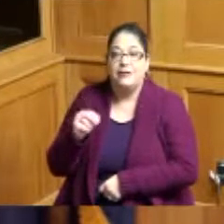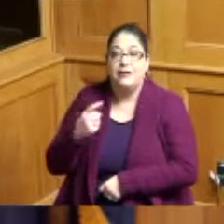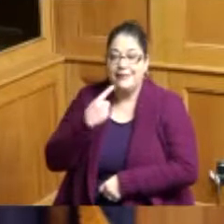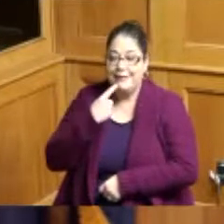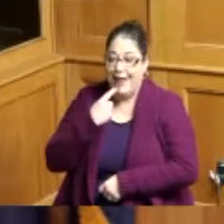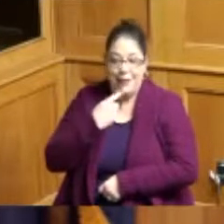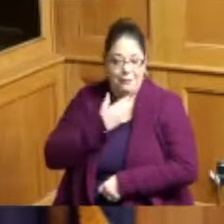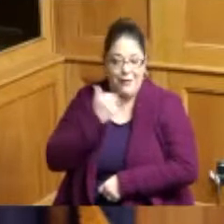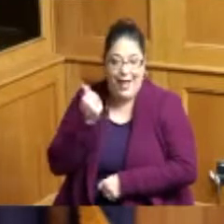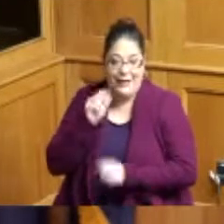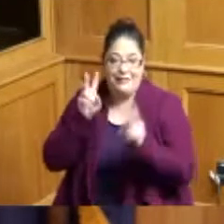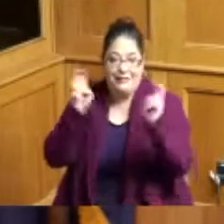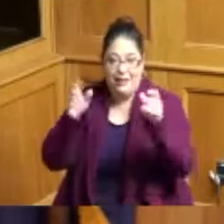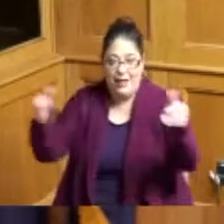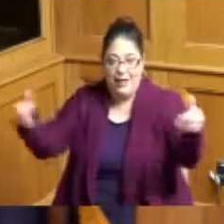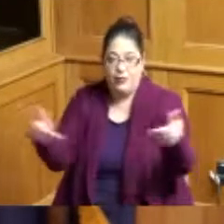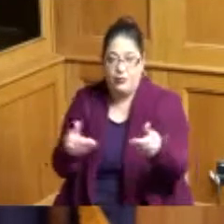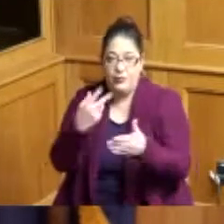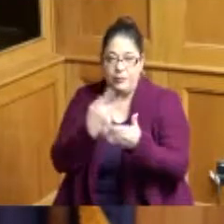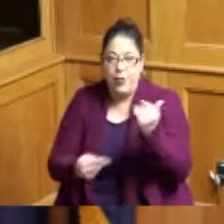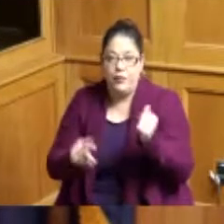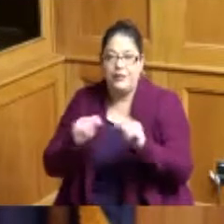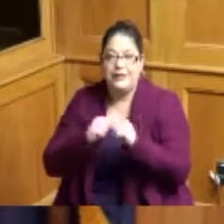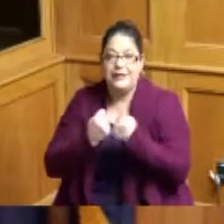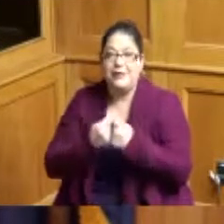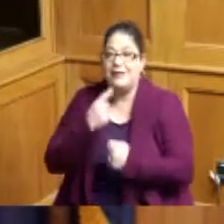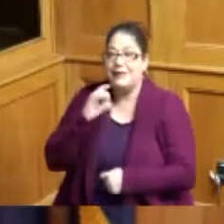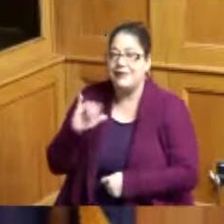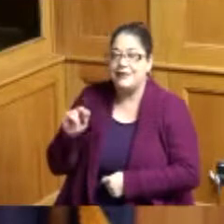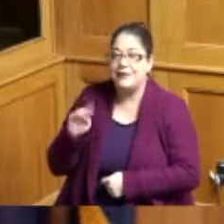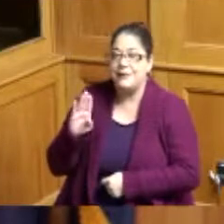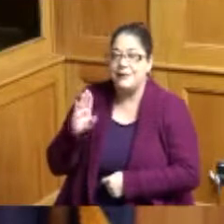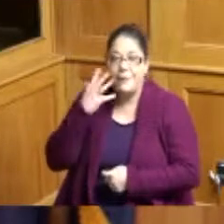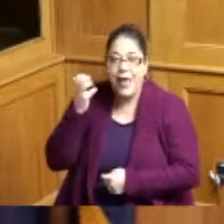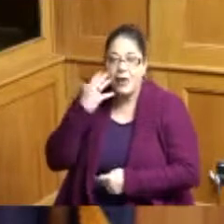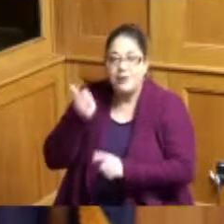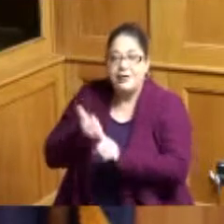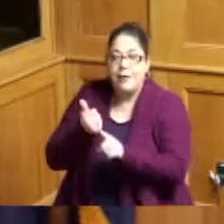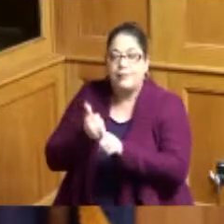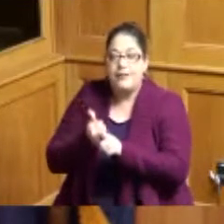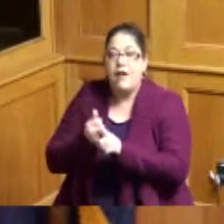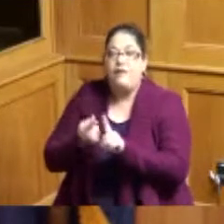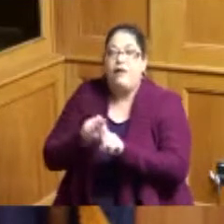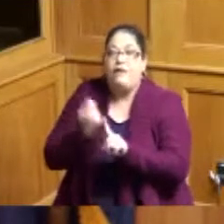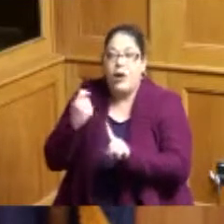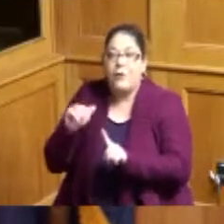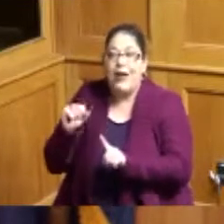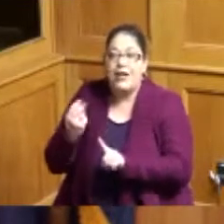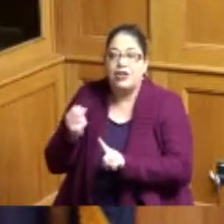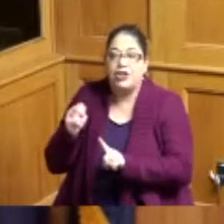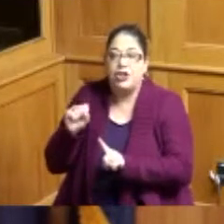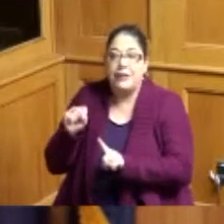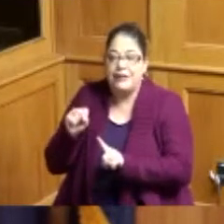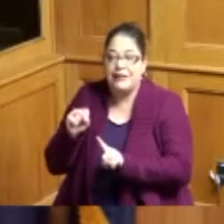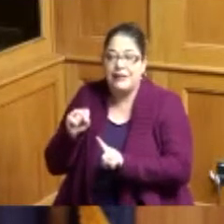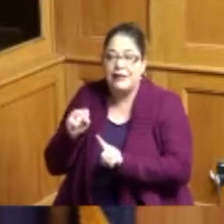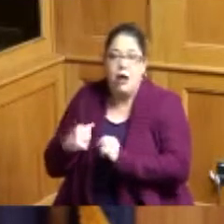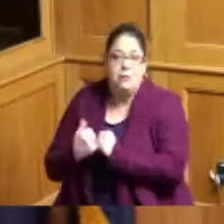teams when he introduced us he said the Cincinnati Bengals who have risen from the ashes most people